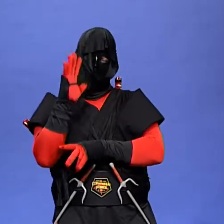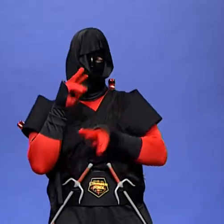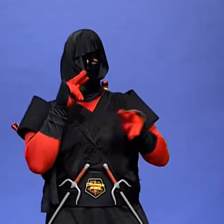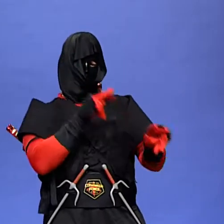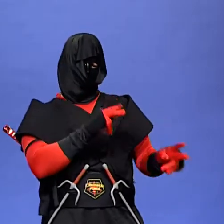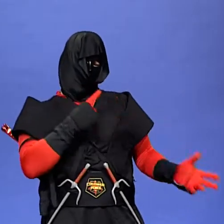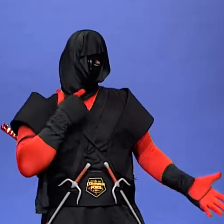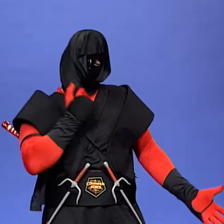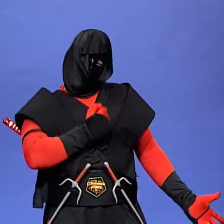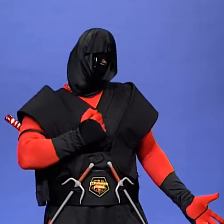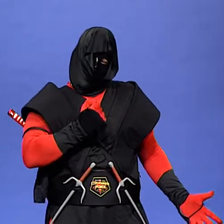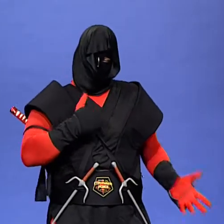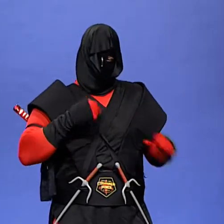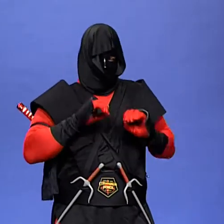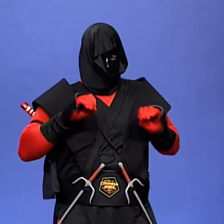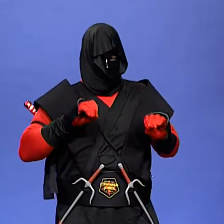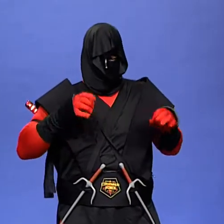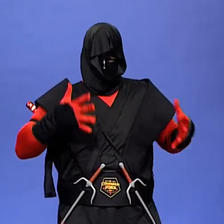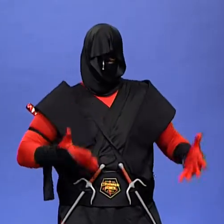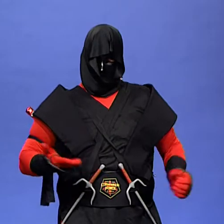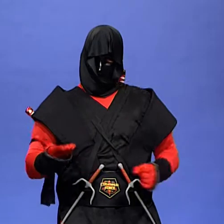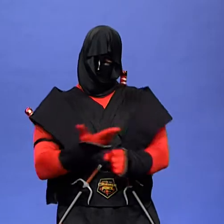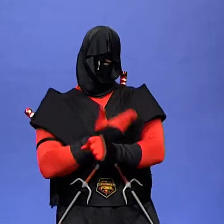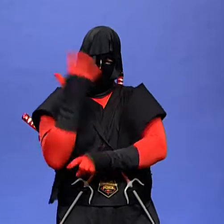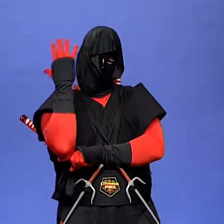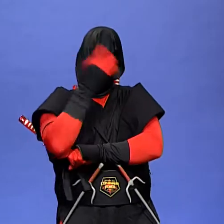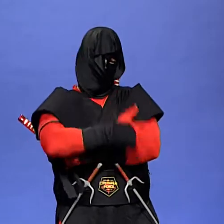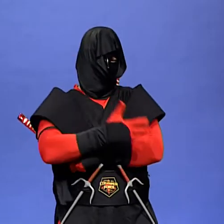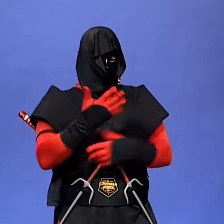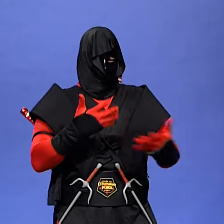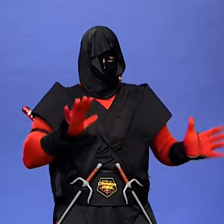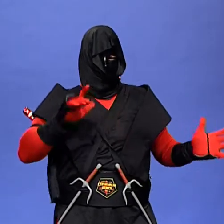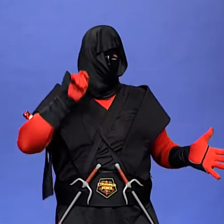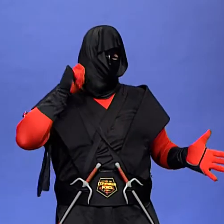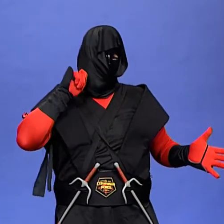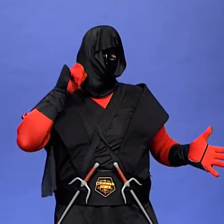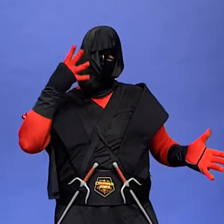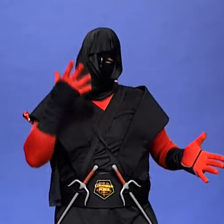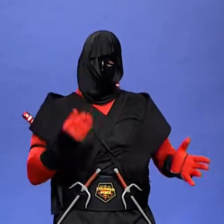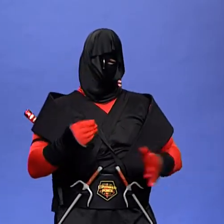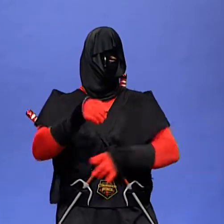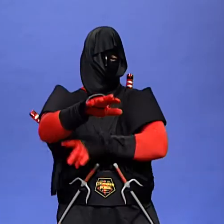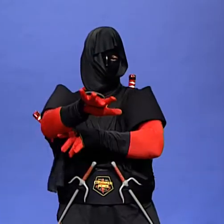but I have nothing left to give you my apples are gone